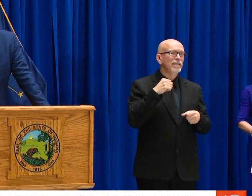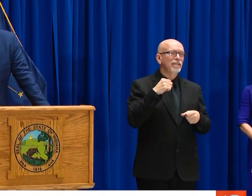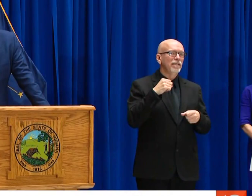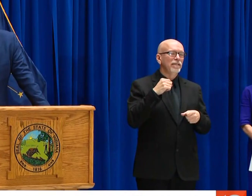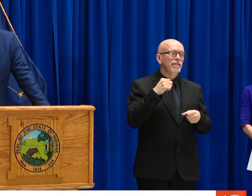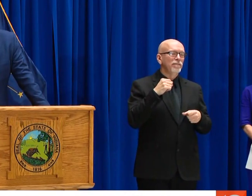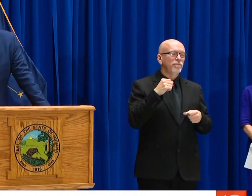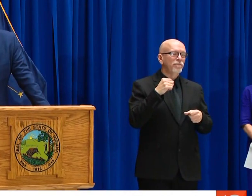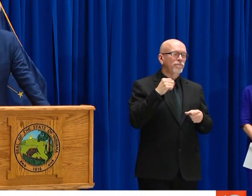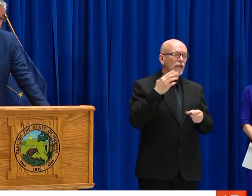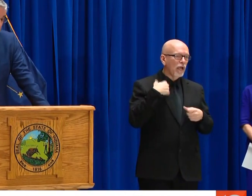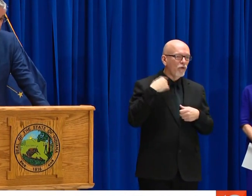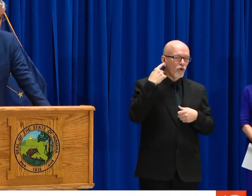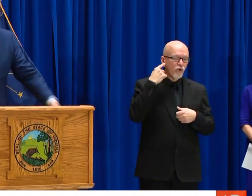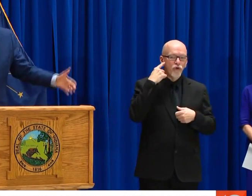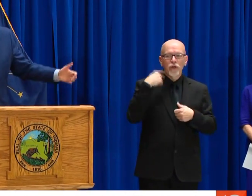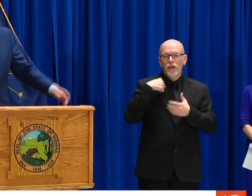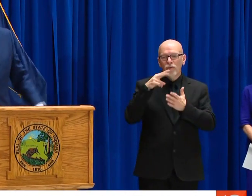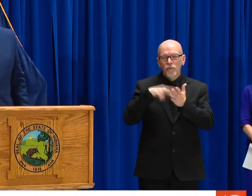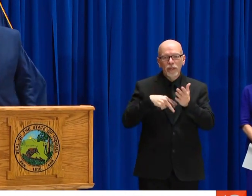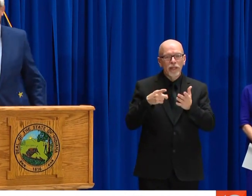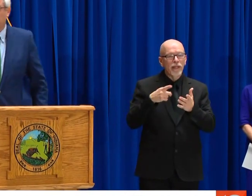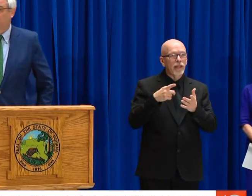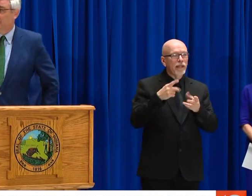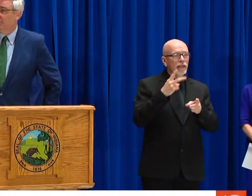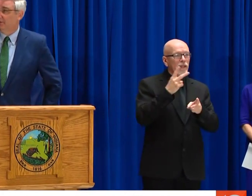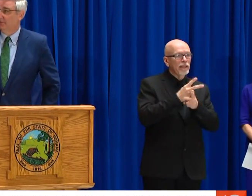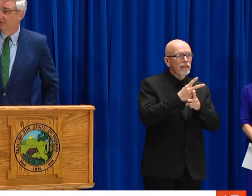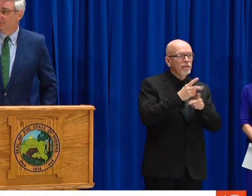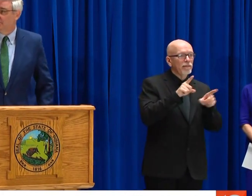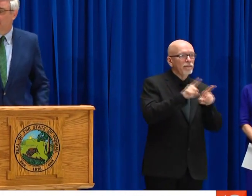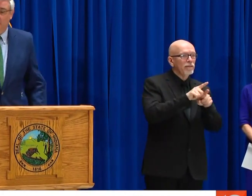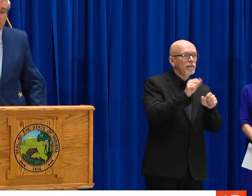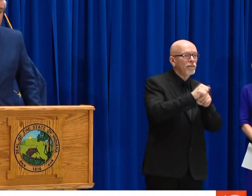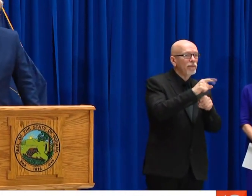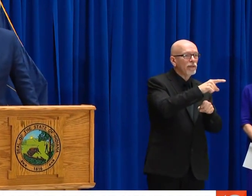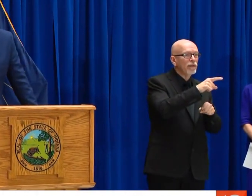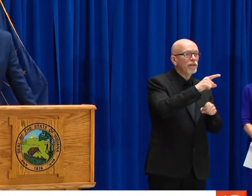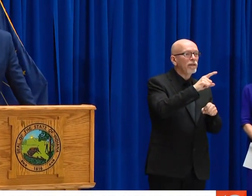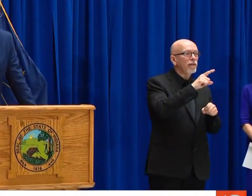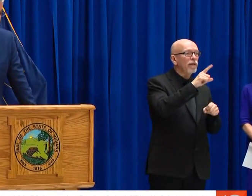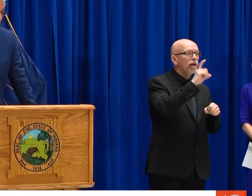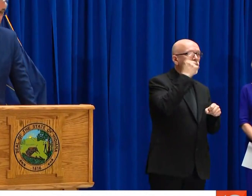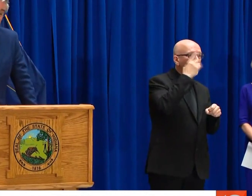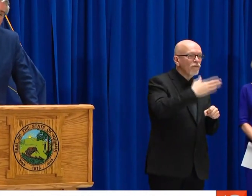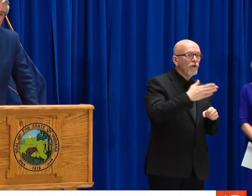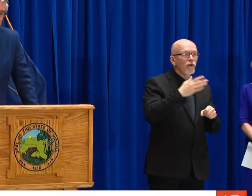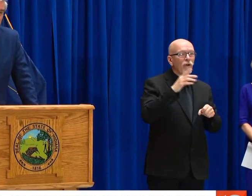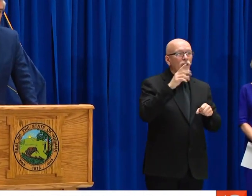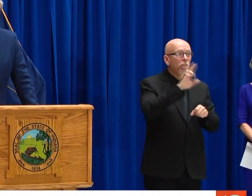ANOTHER. AND I'M HESITANT, AS I HAVE SEEN